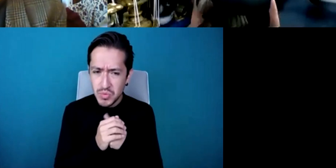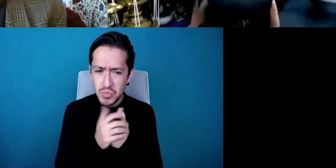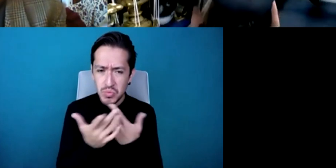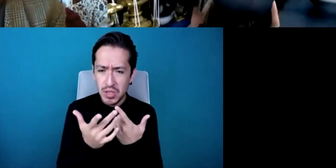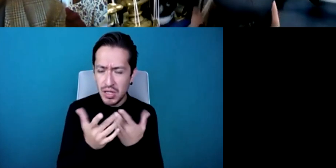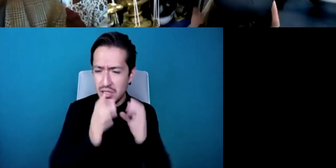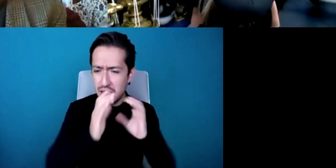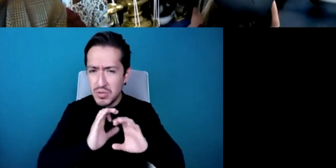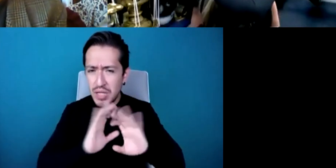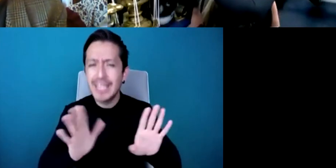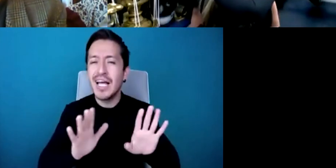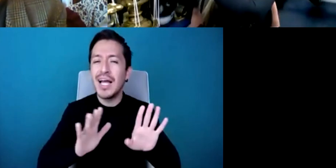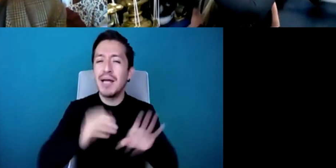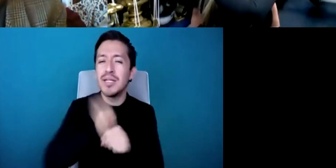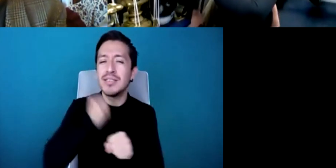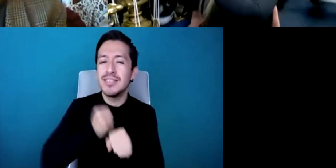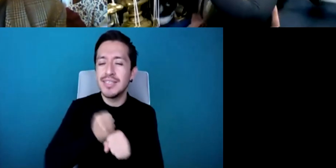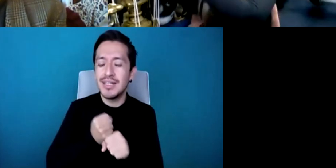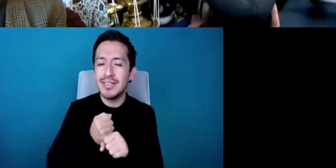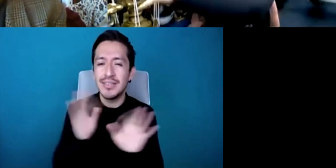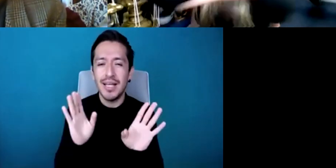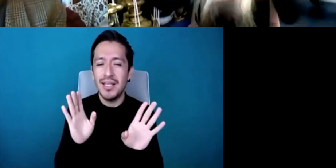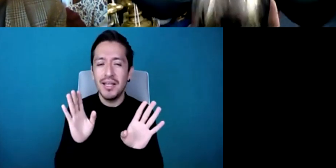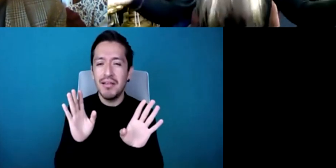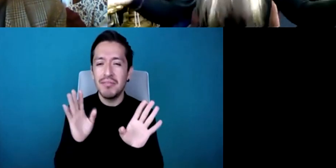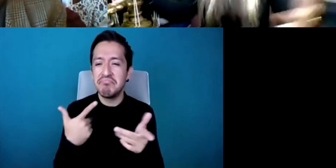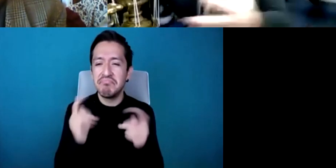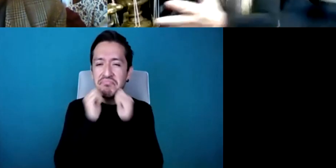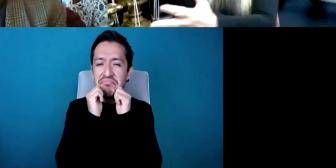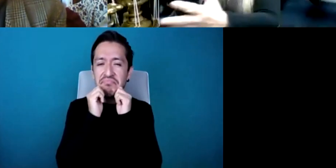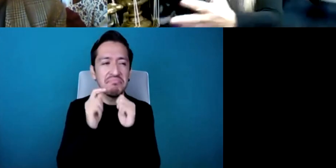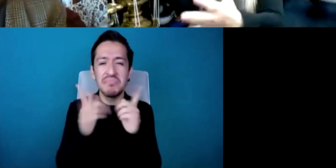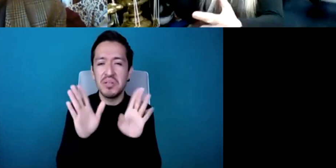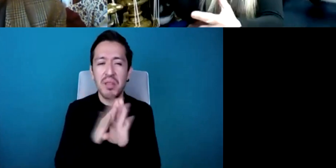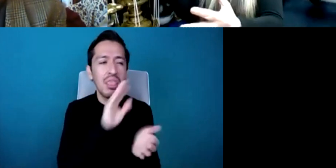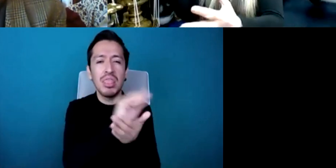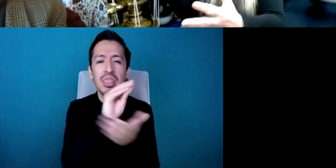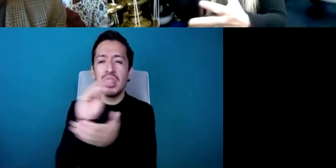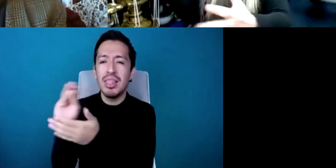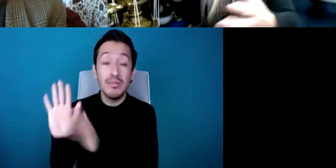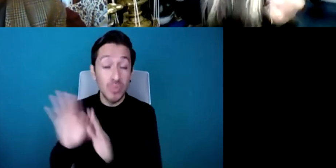of anything else that's happening there I have to open myself up to those players, I think what other